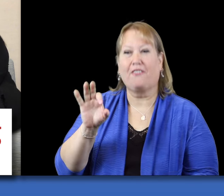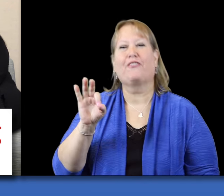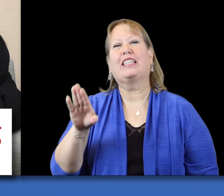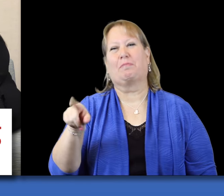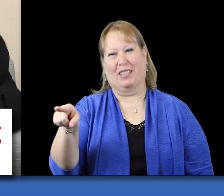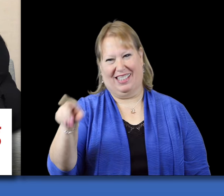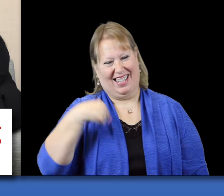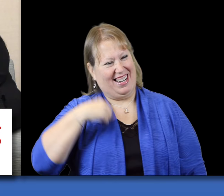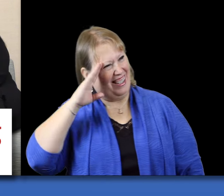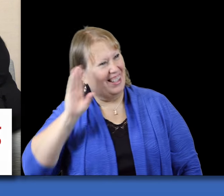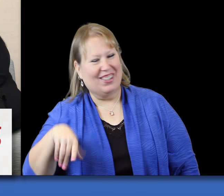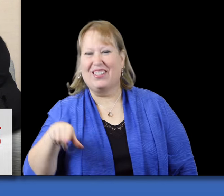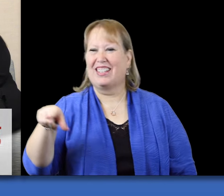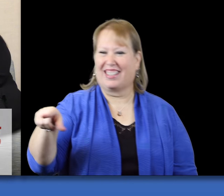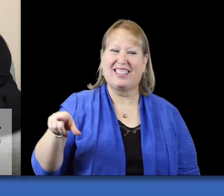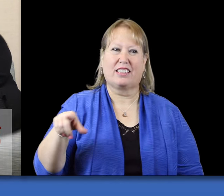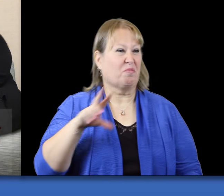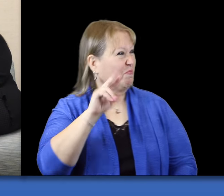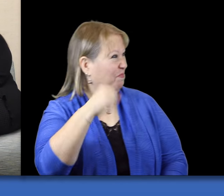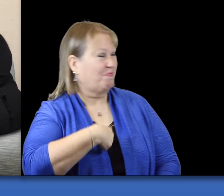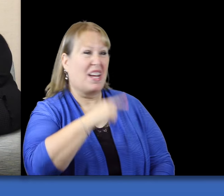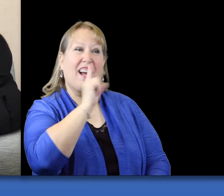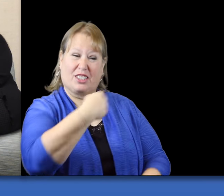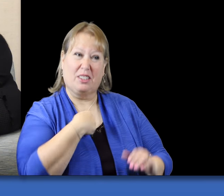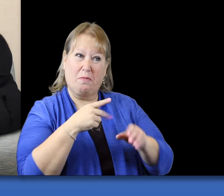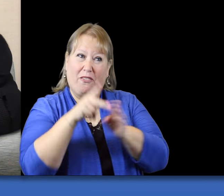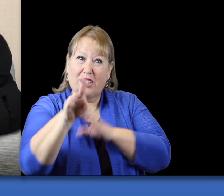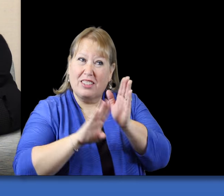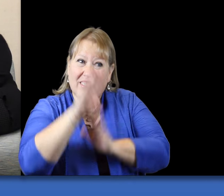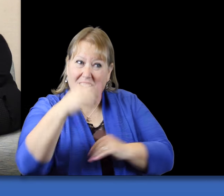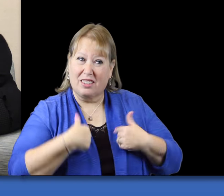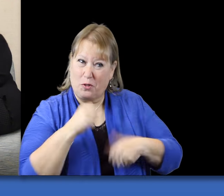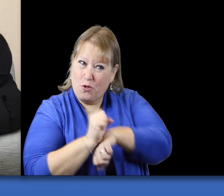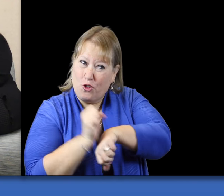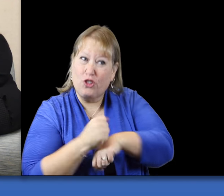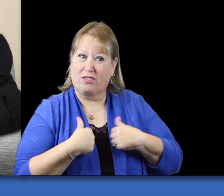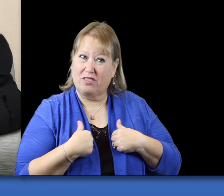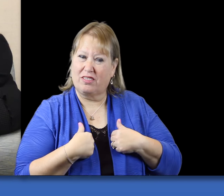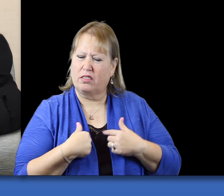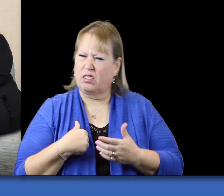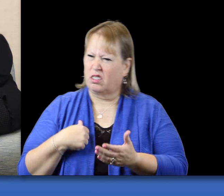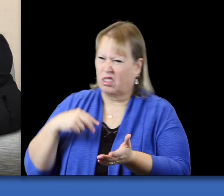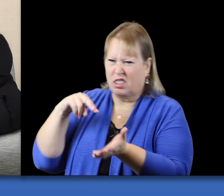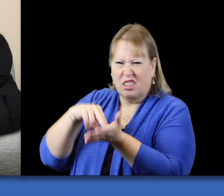Are you facebooking or what ? I'm actually doing some professional development. What do you mean by professional development?